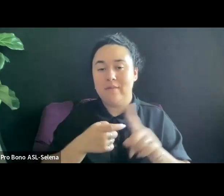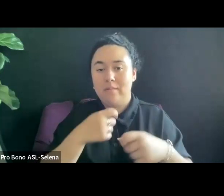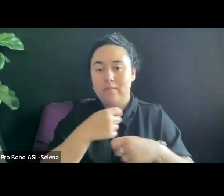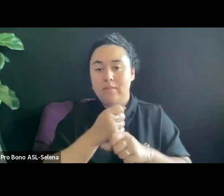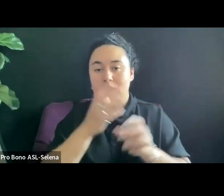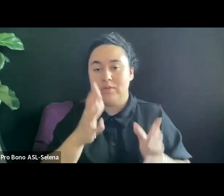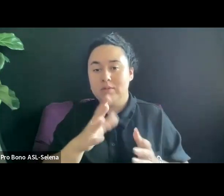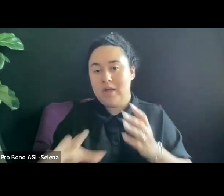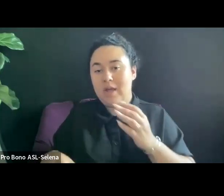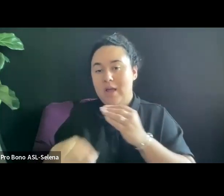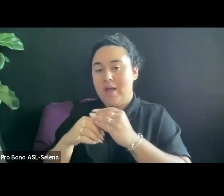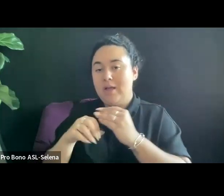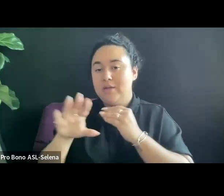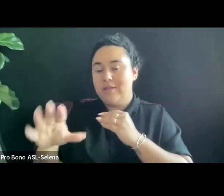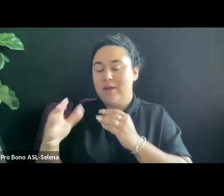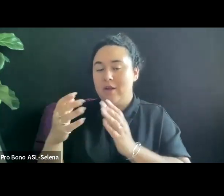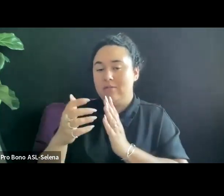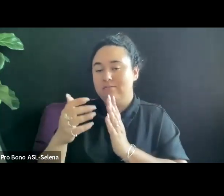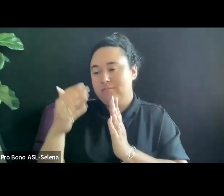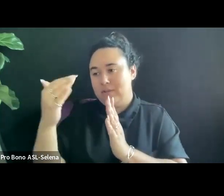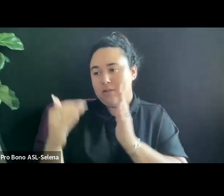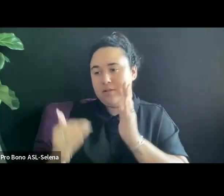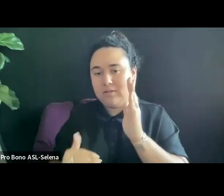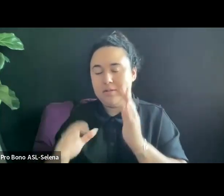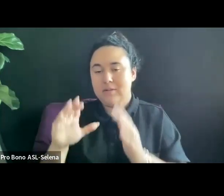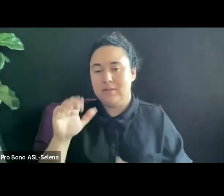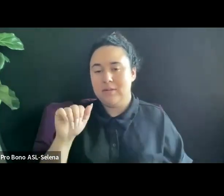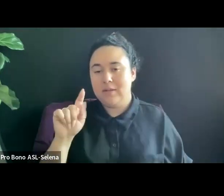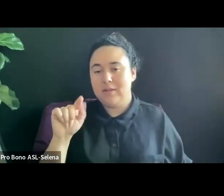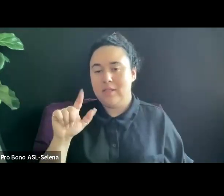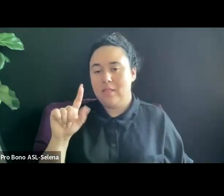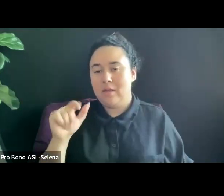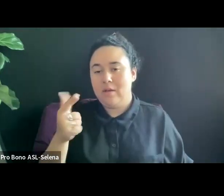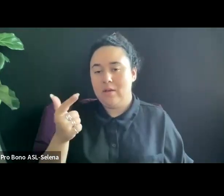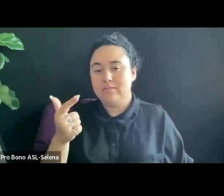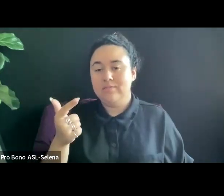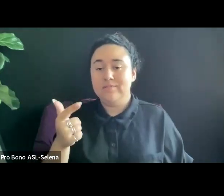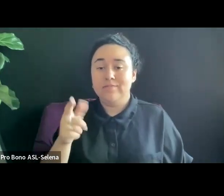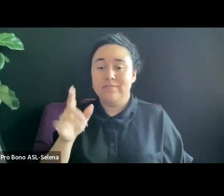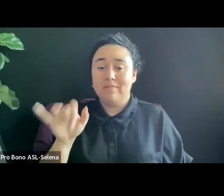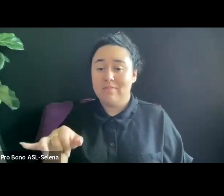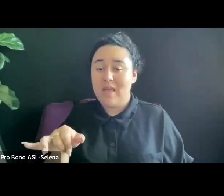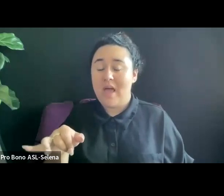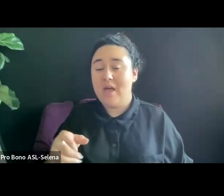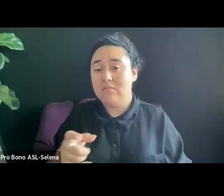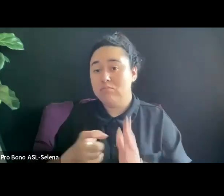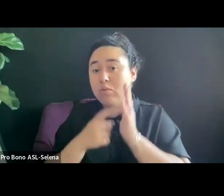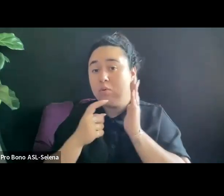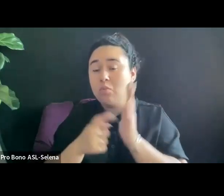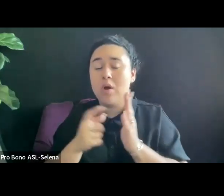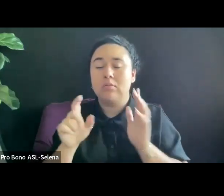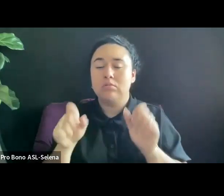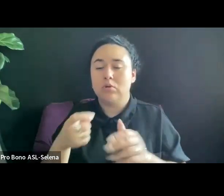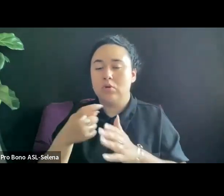THEIR CATALOG. THESE DELIVERABLES CAN BE COSTLY AND THERE ARE CLAUSES IN MOST CONTRACTS RELATED TO EXPENSES.